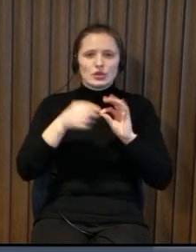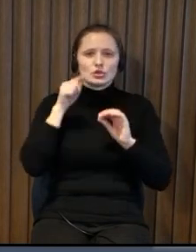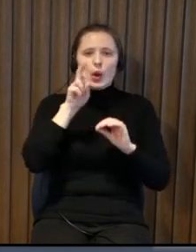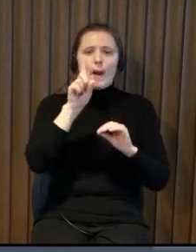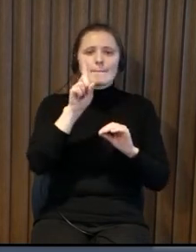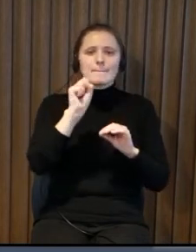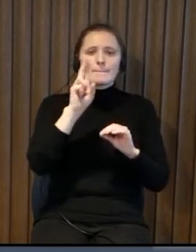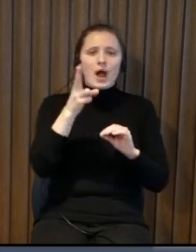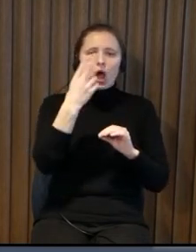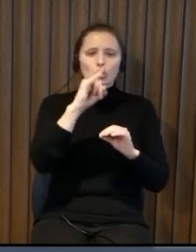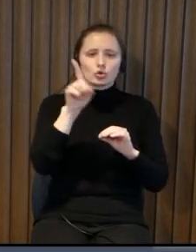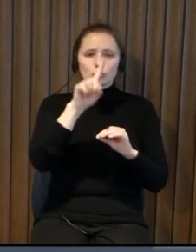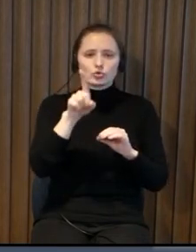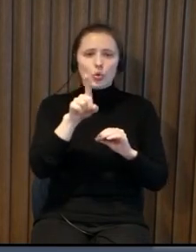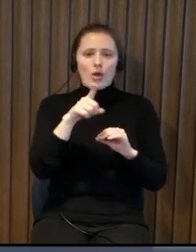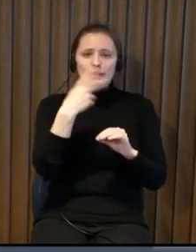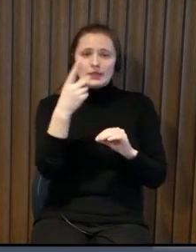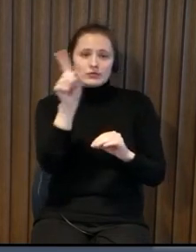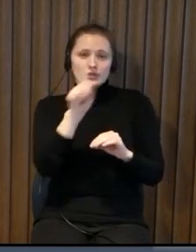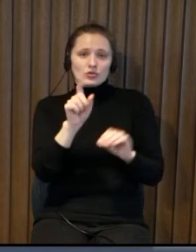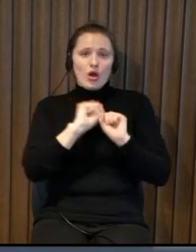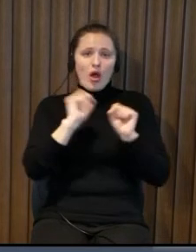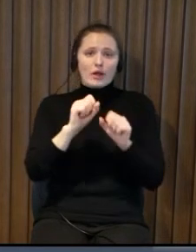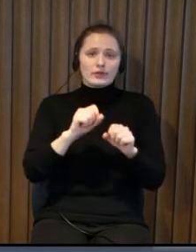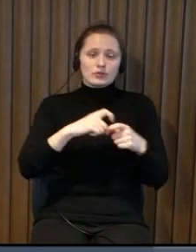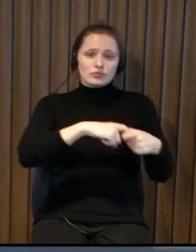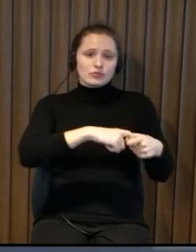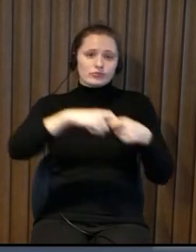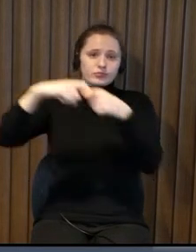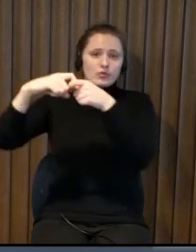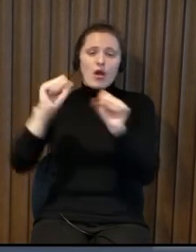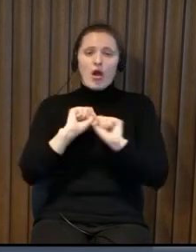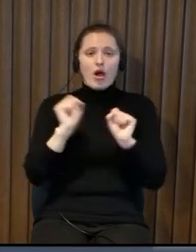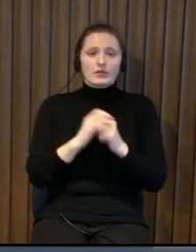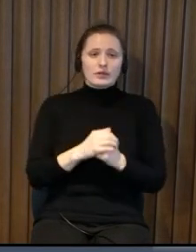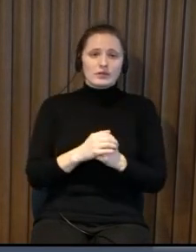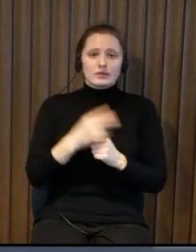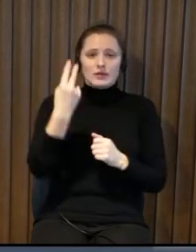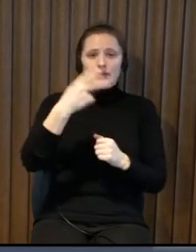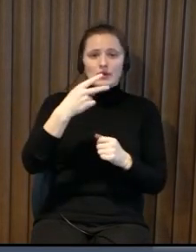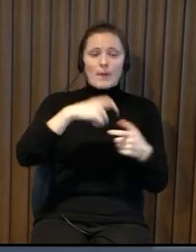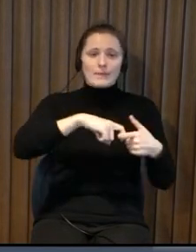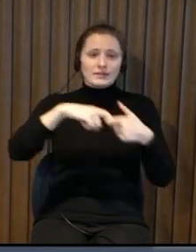to lift and this is not complicated to get the building